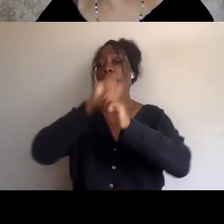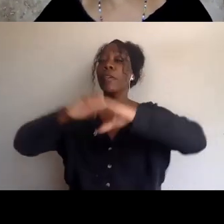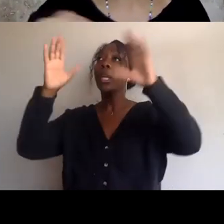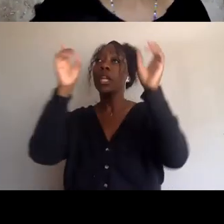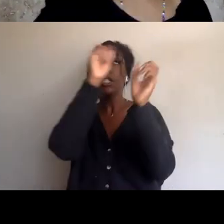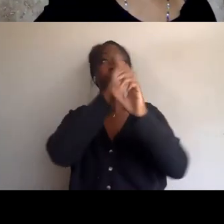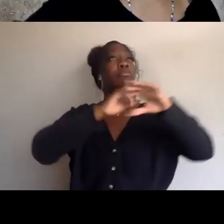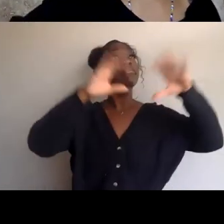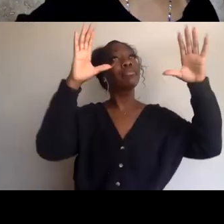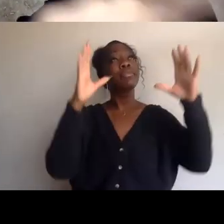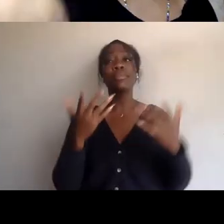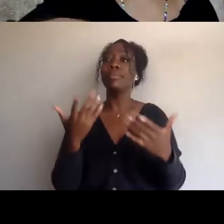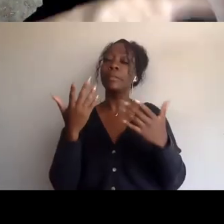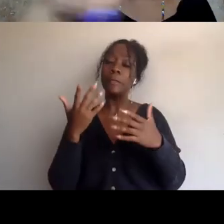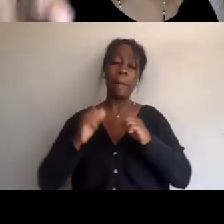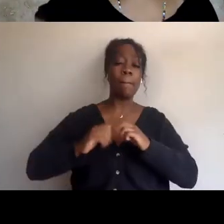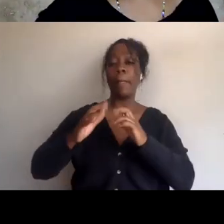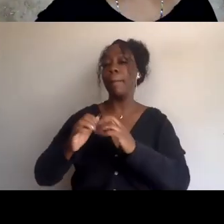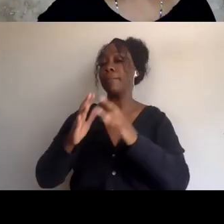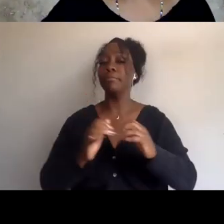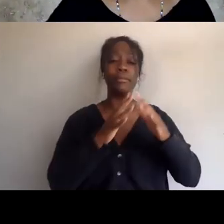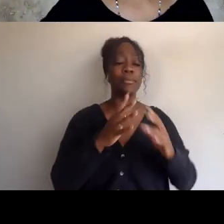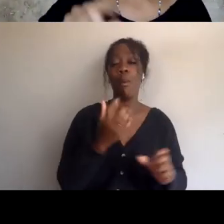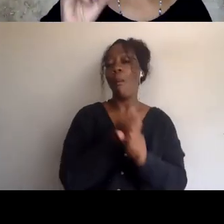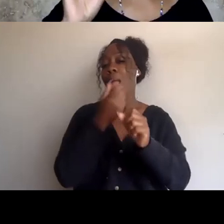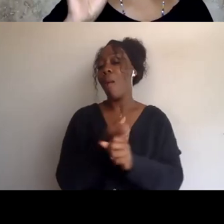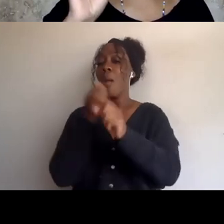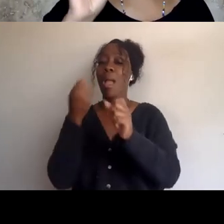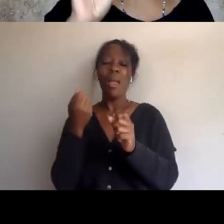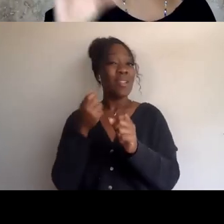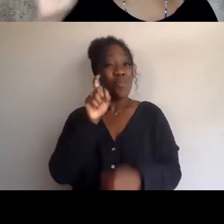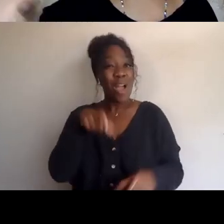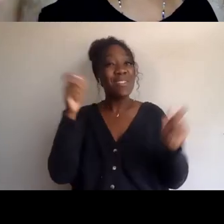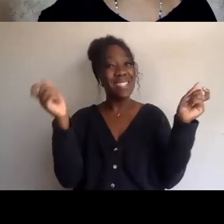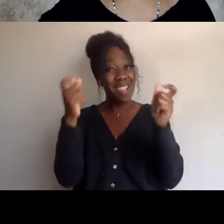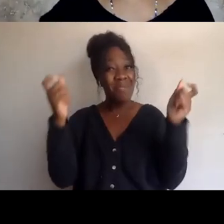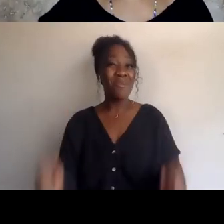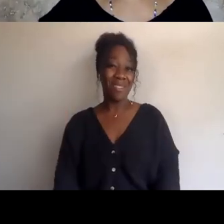because remember this should actually be in a loop that you vision, build celebrate,